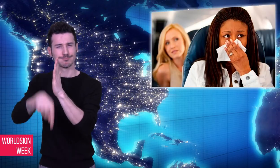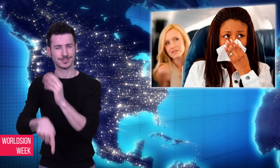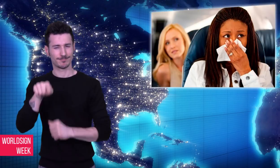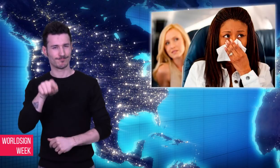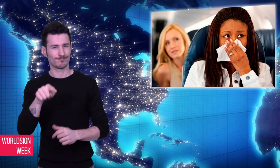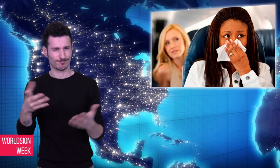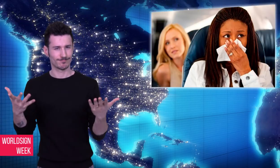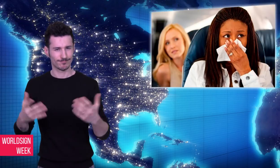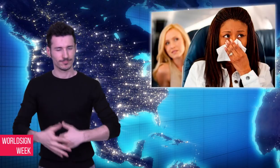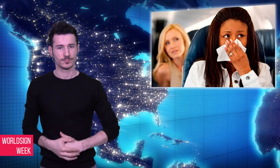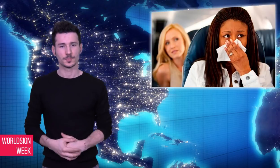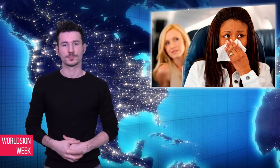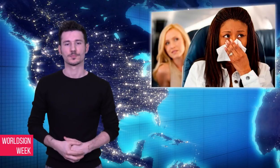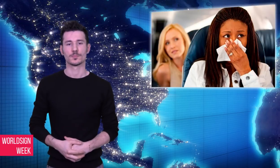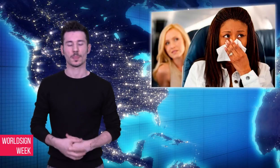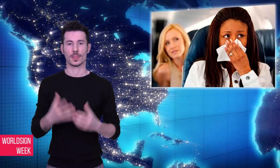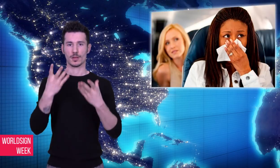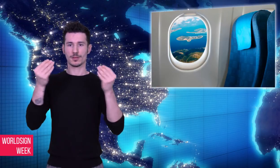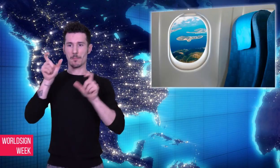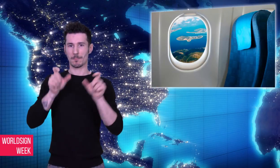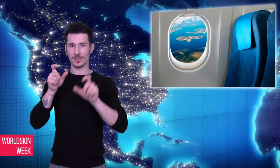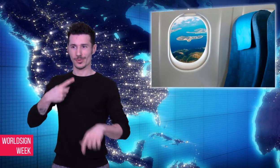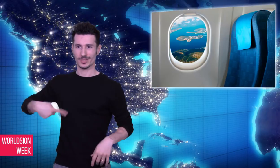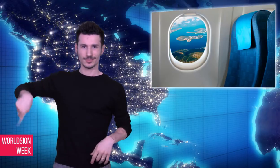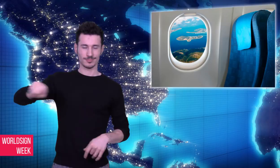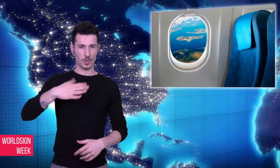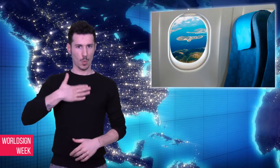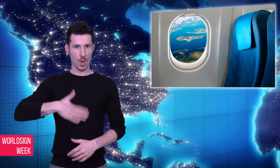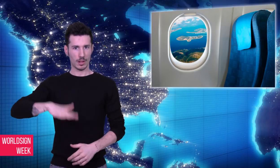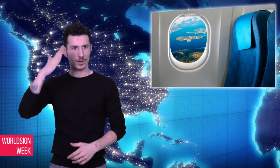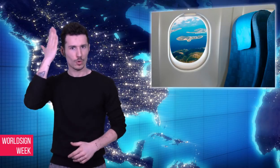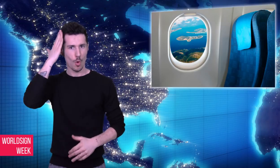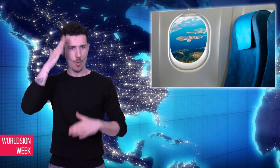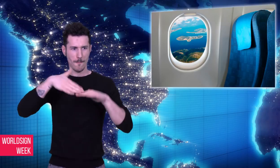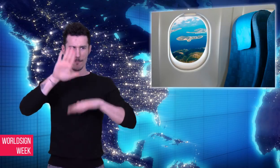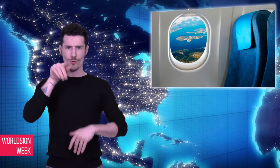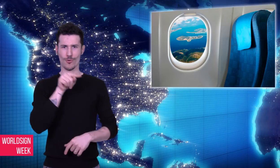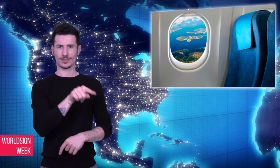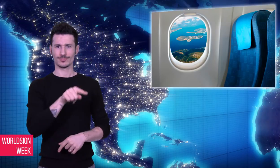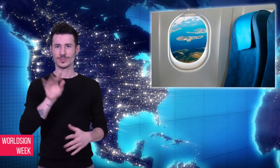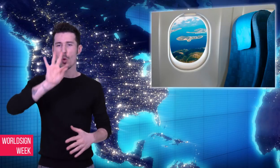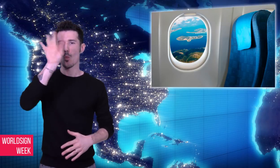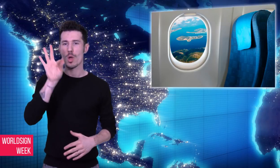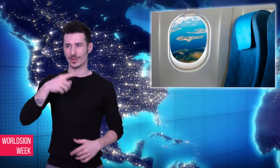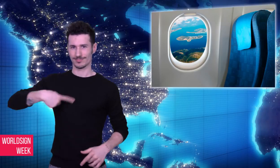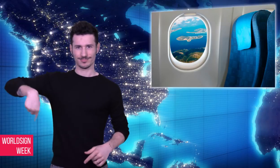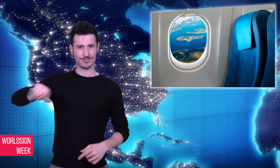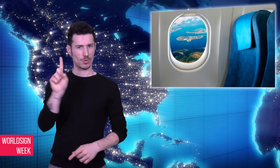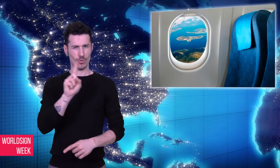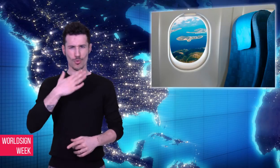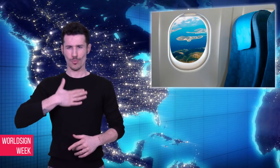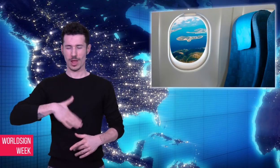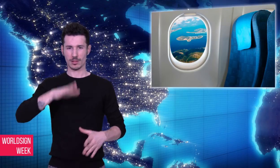research further. This research could interest travellers who fly often; as